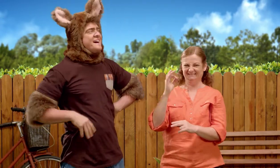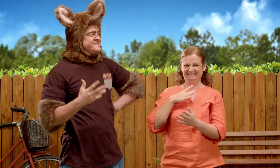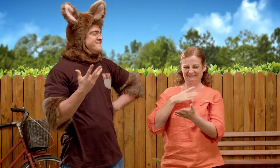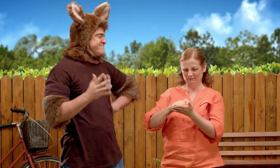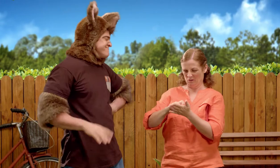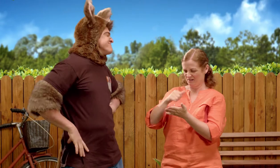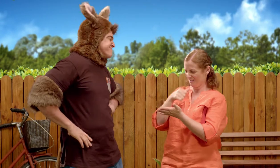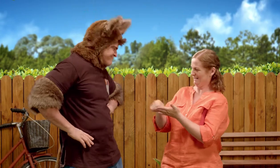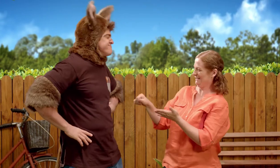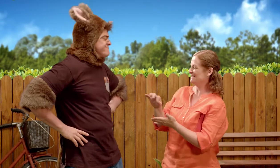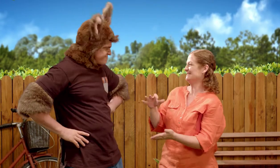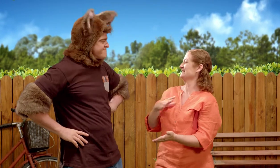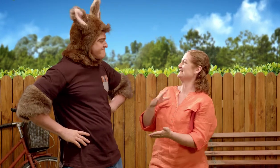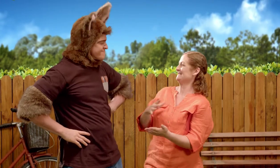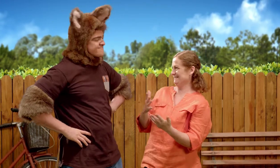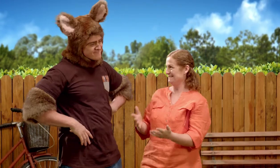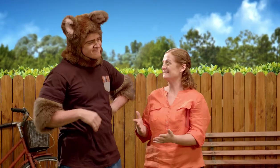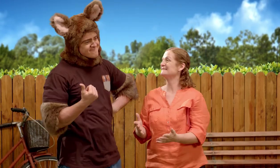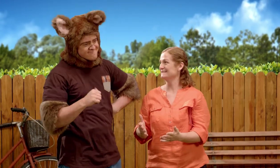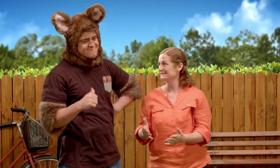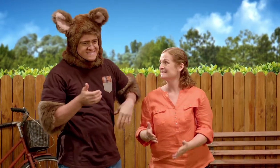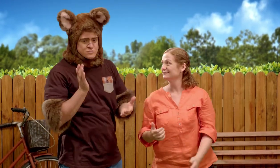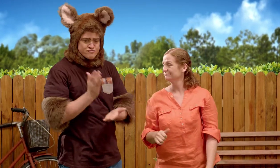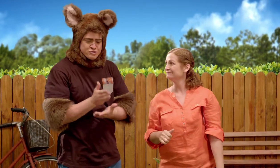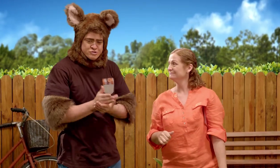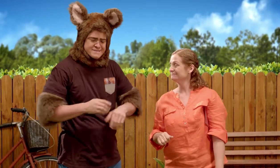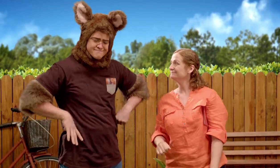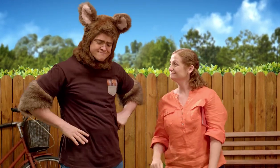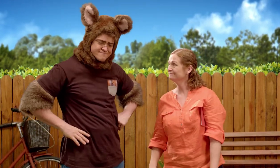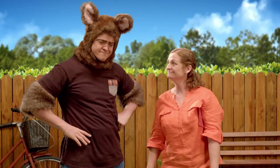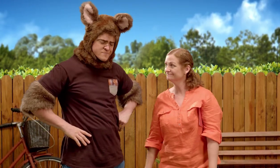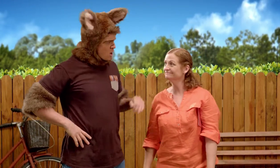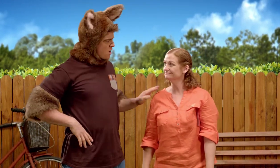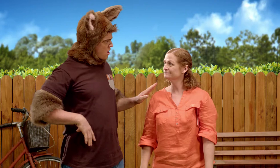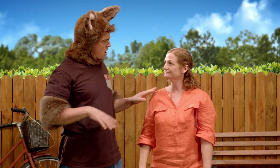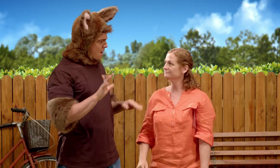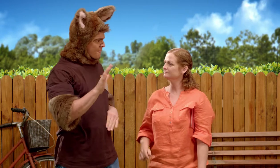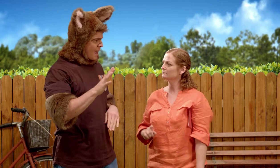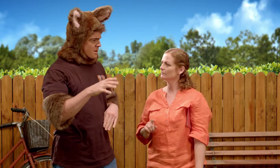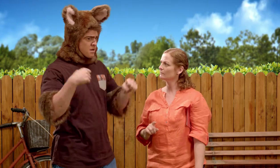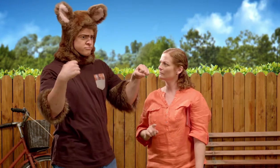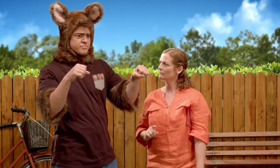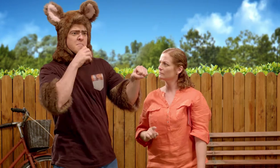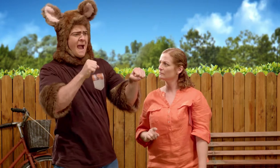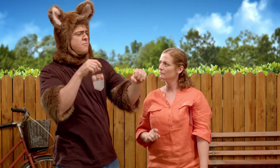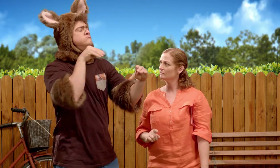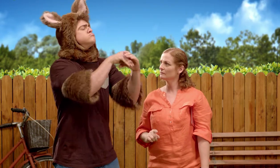I don't need to write you a letter. That's true. Hmm, maybe the postman